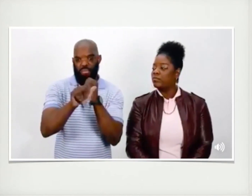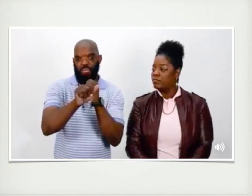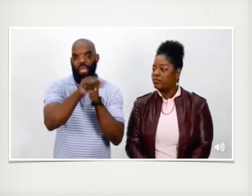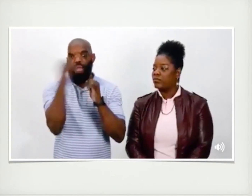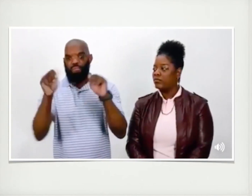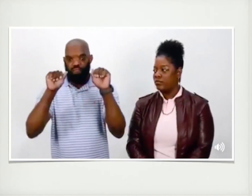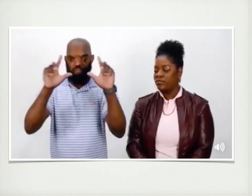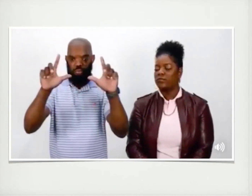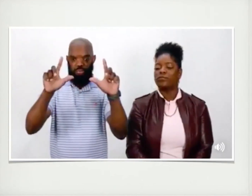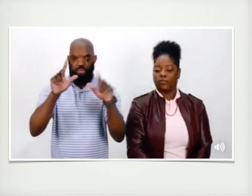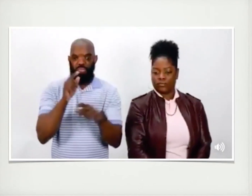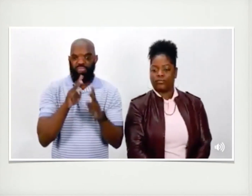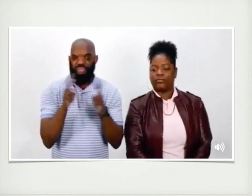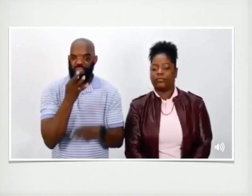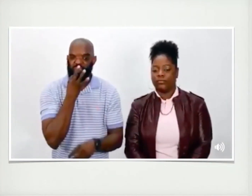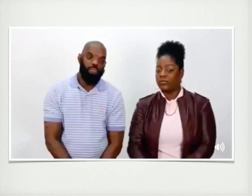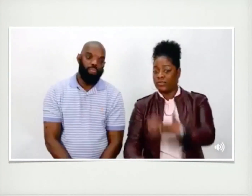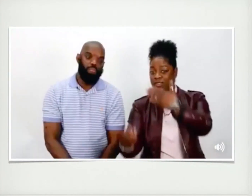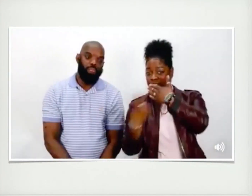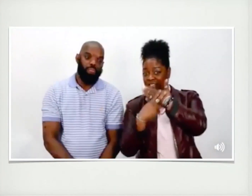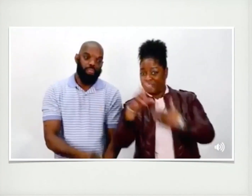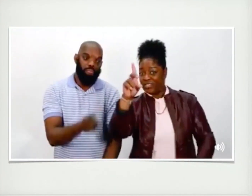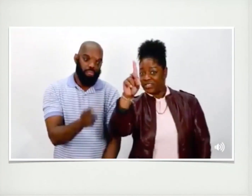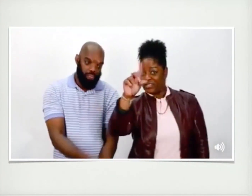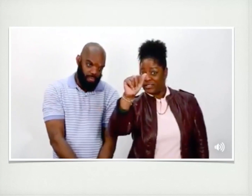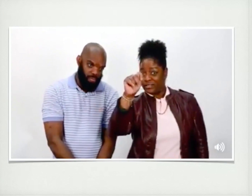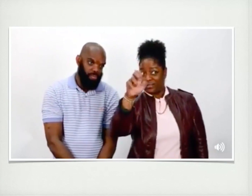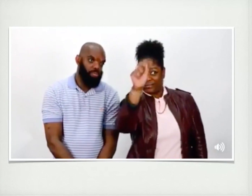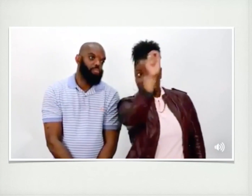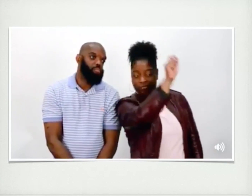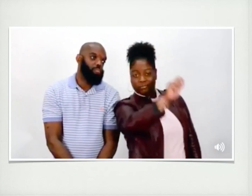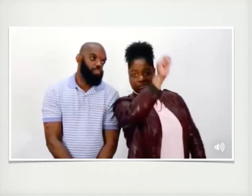We'll be sharing more information on another video very soon to. Save the date.